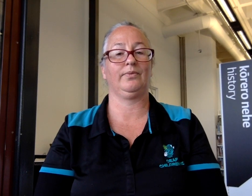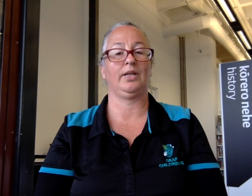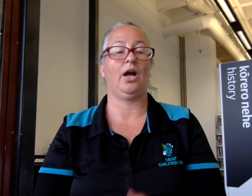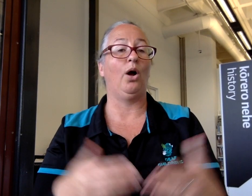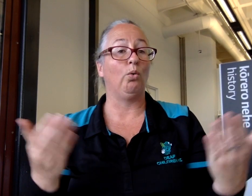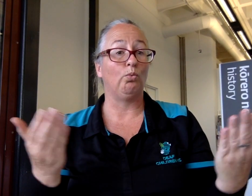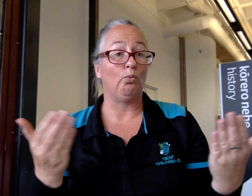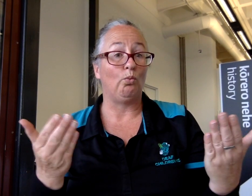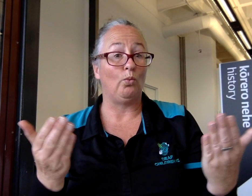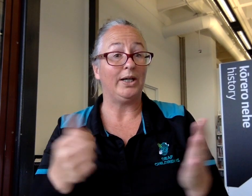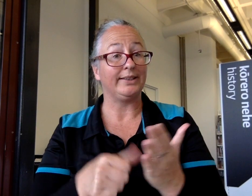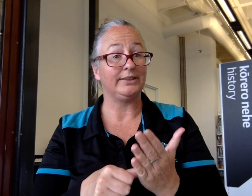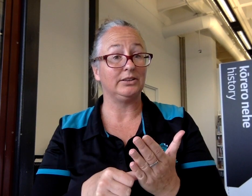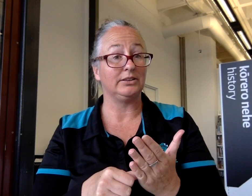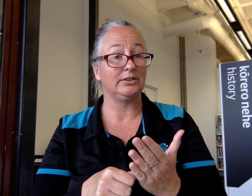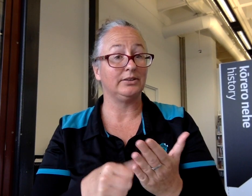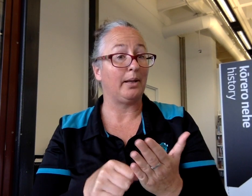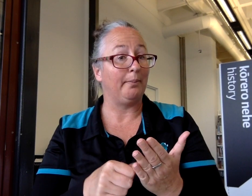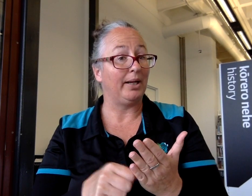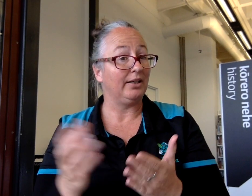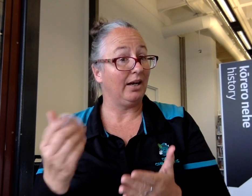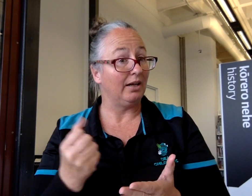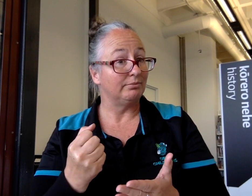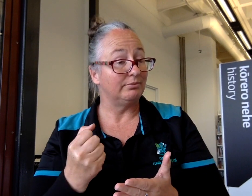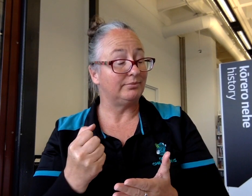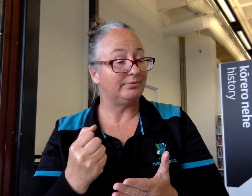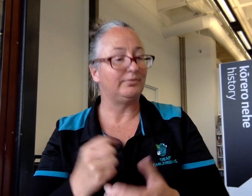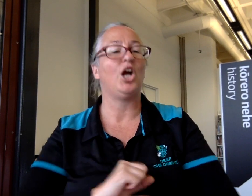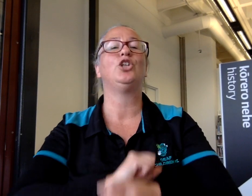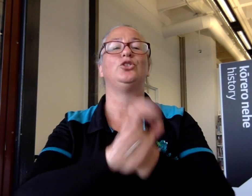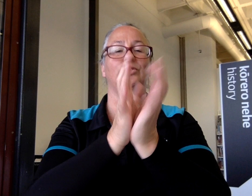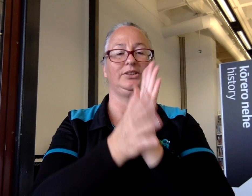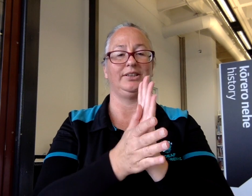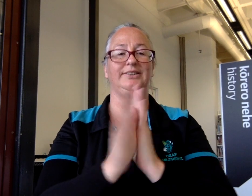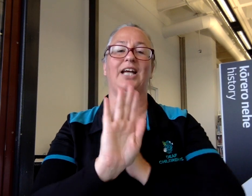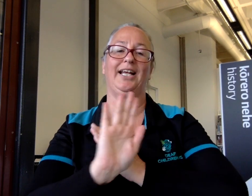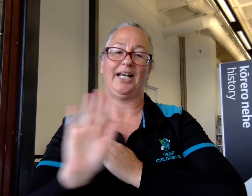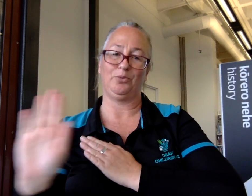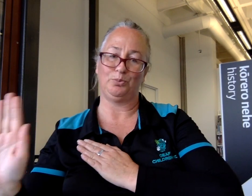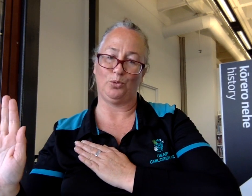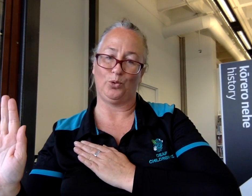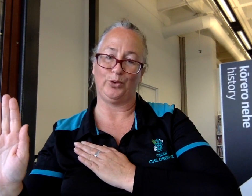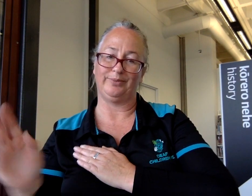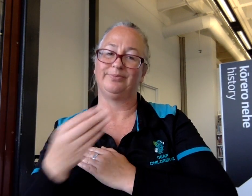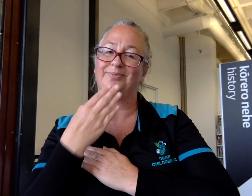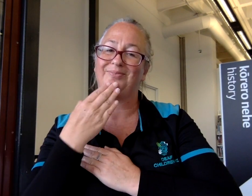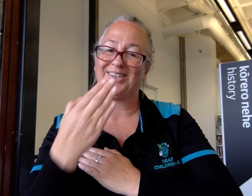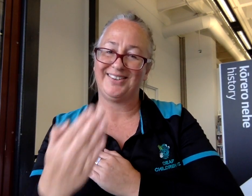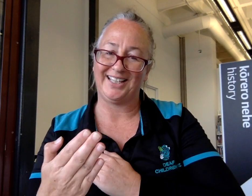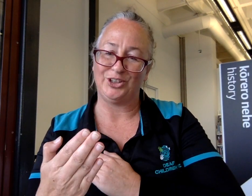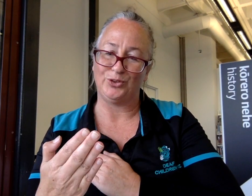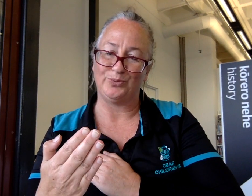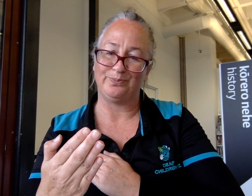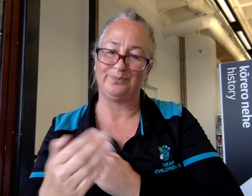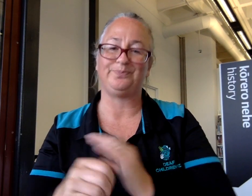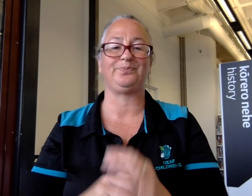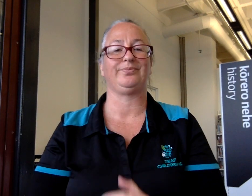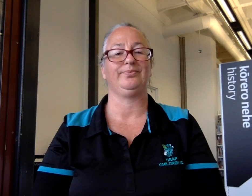Where did this funding come from? NZSL Board, thank you.